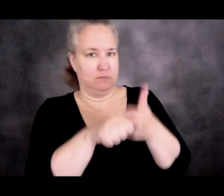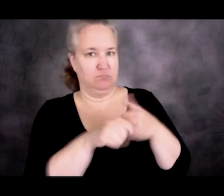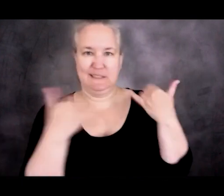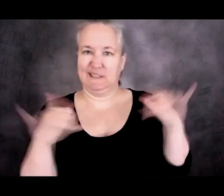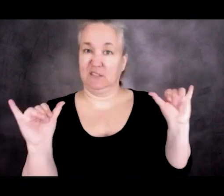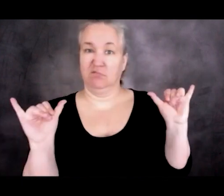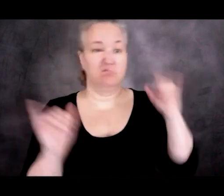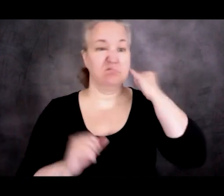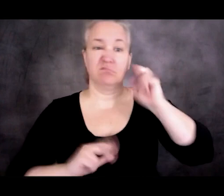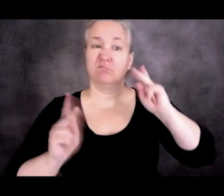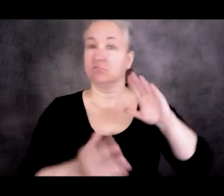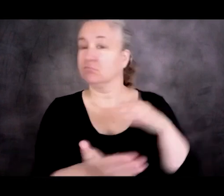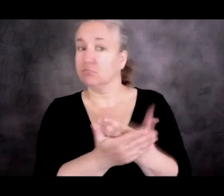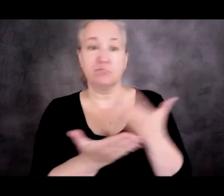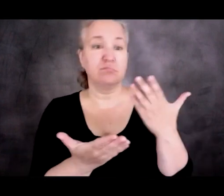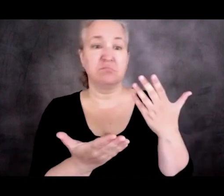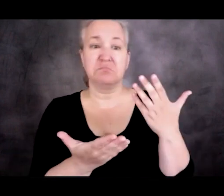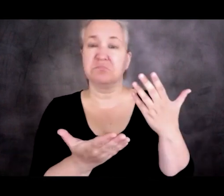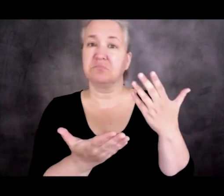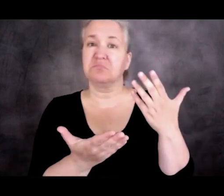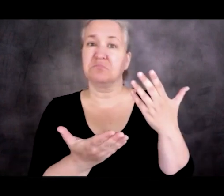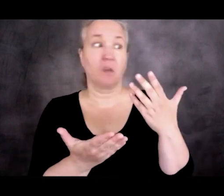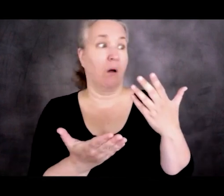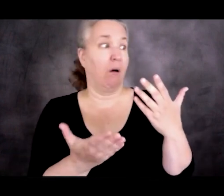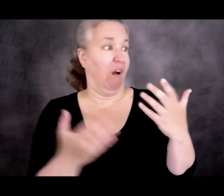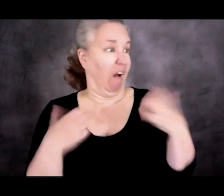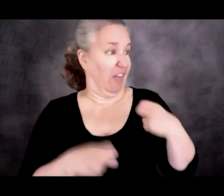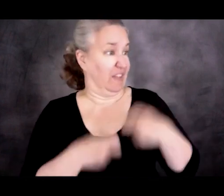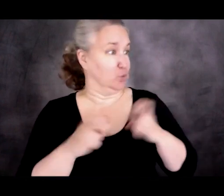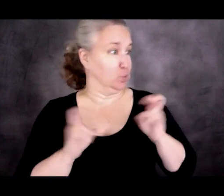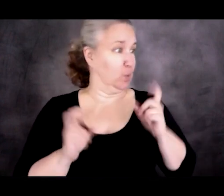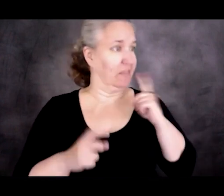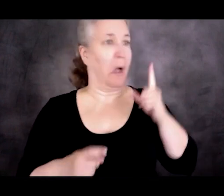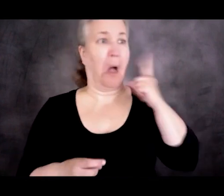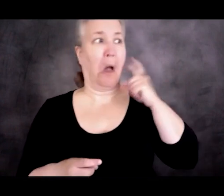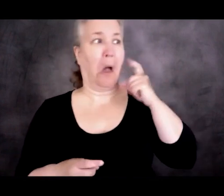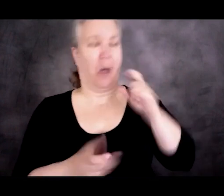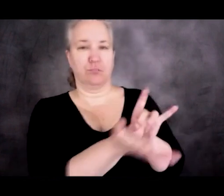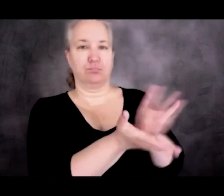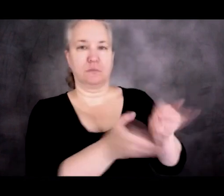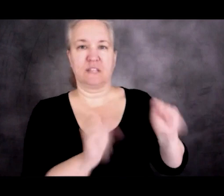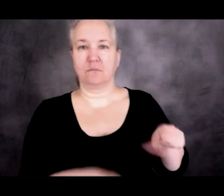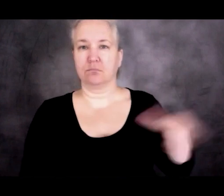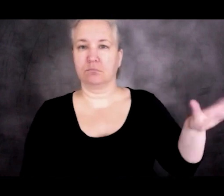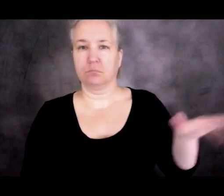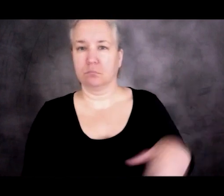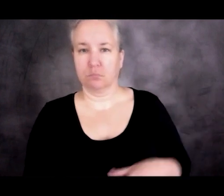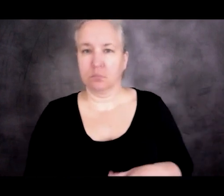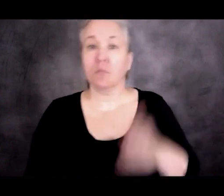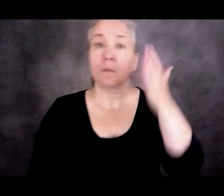can be immediately deported under health grounds. And because of a series of court cases,